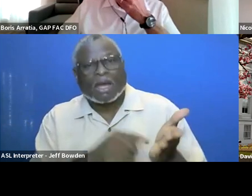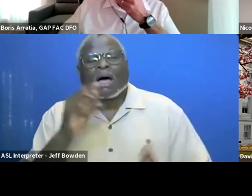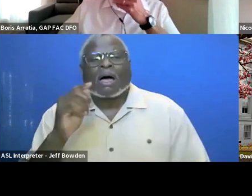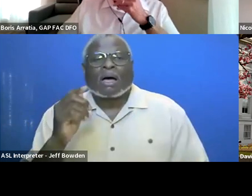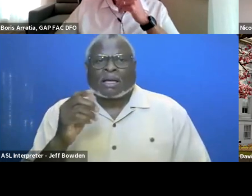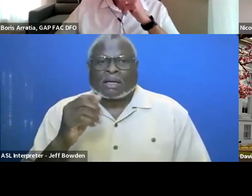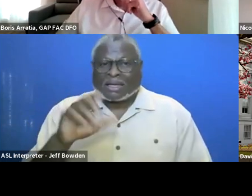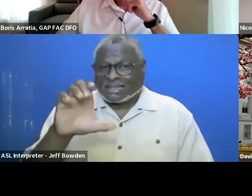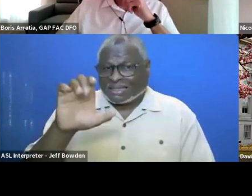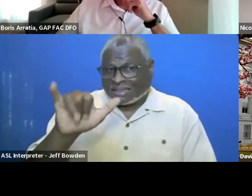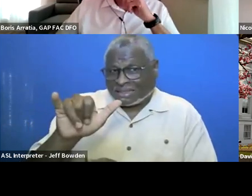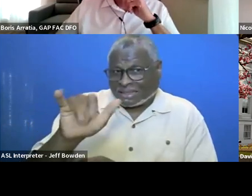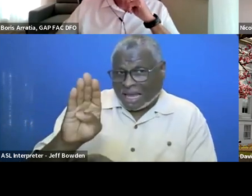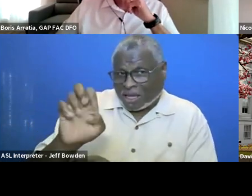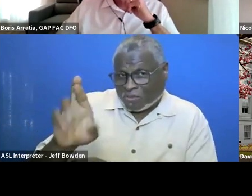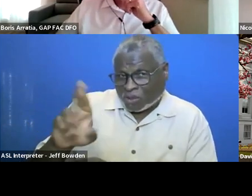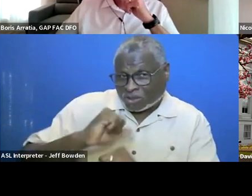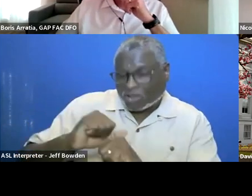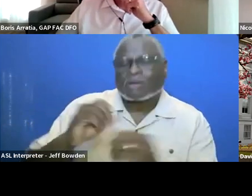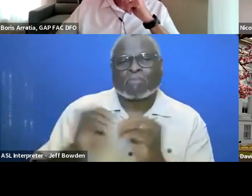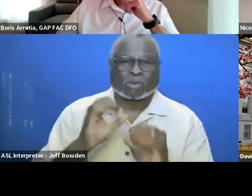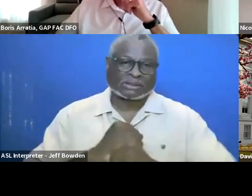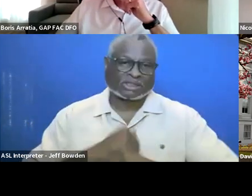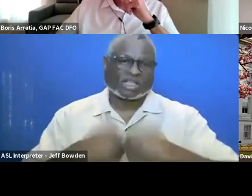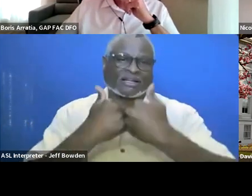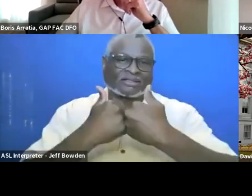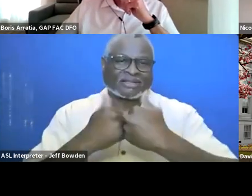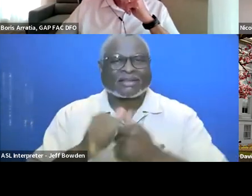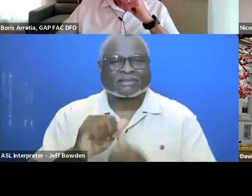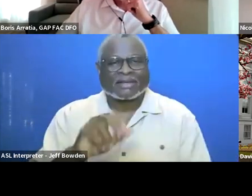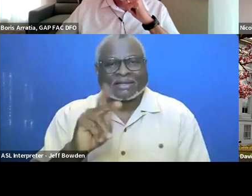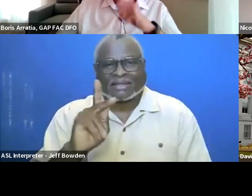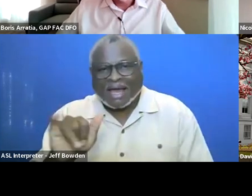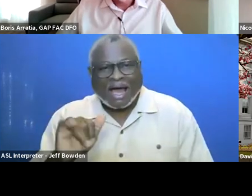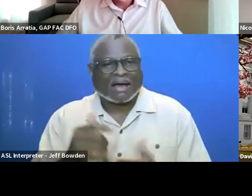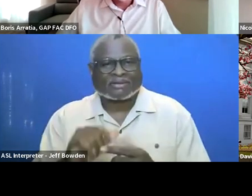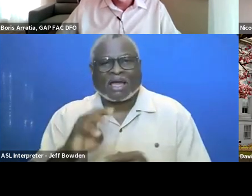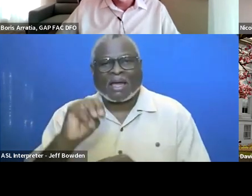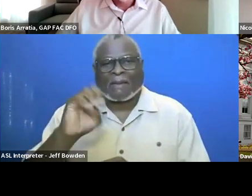Cybersecurity can be more challenging, especially when you get into a lot of class services, natural language processing.